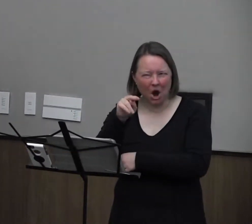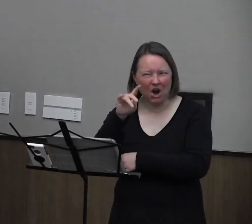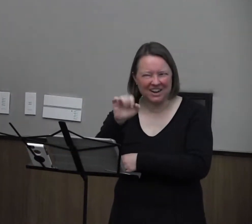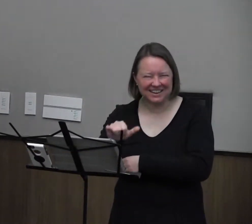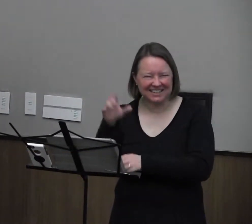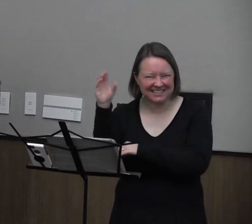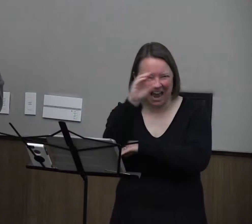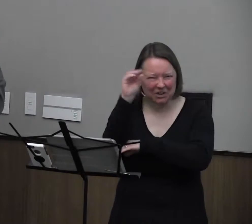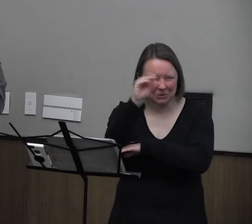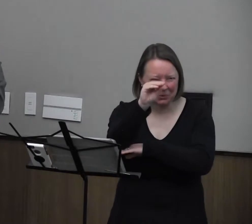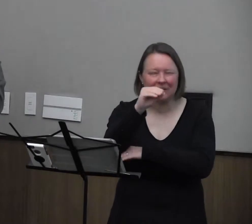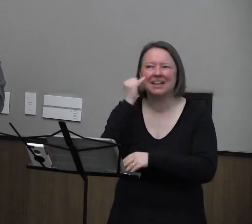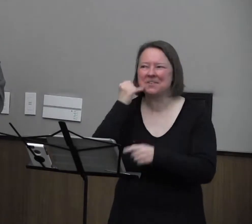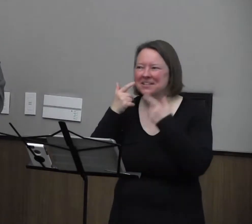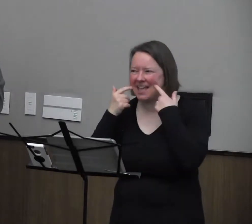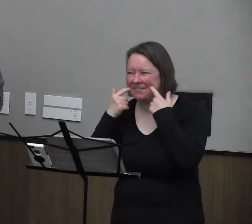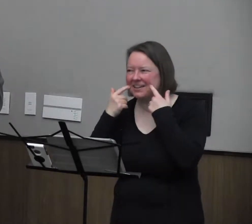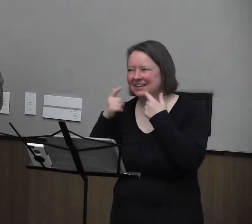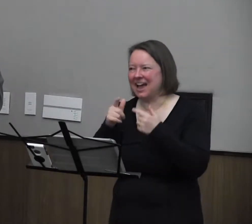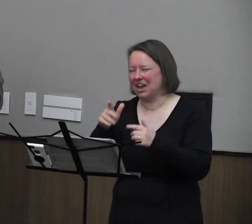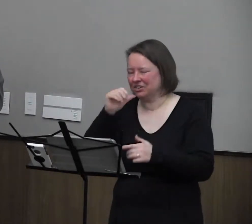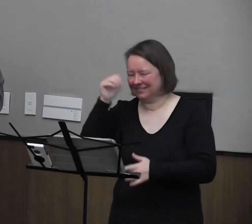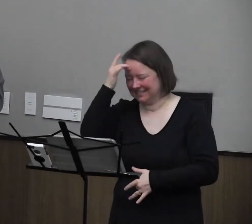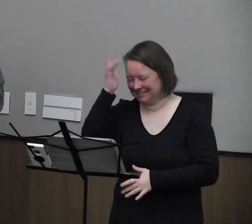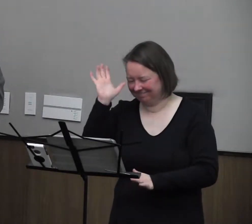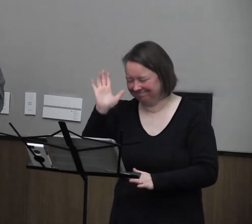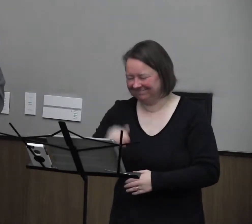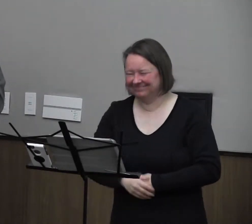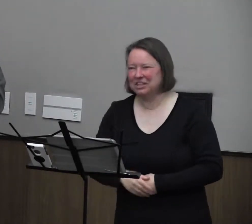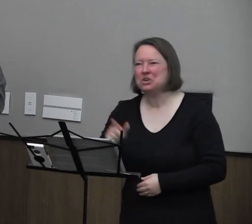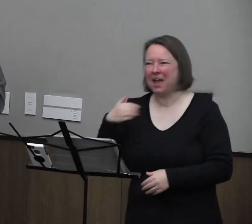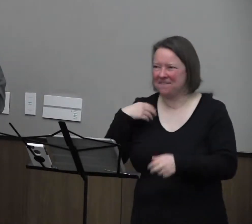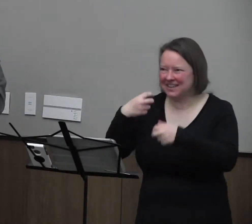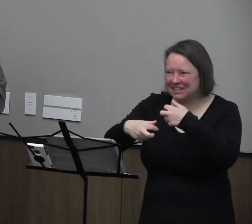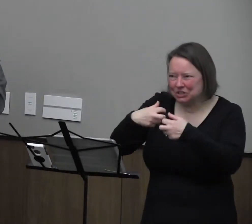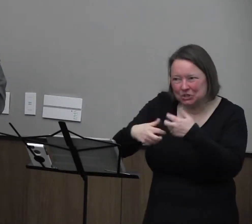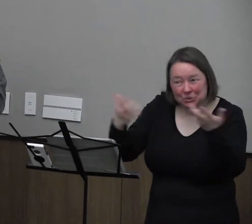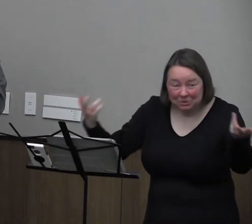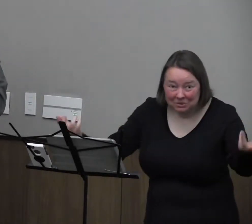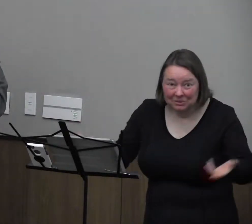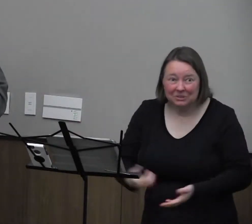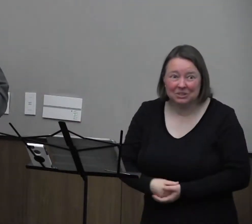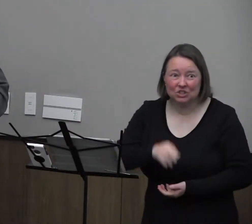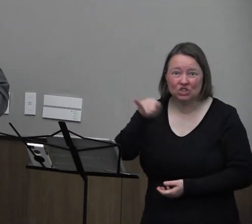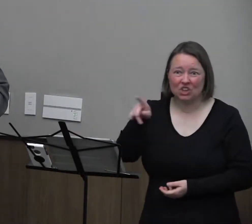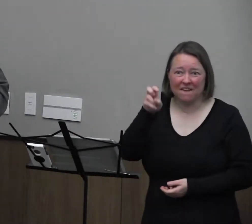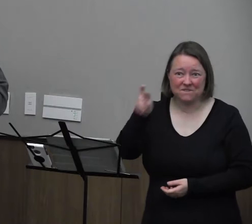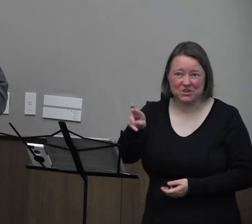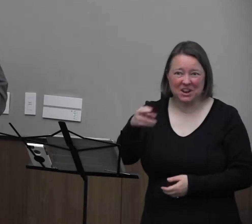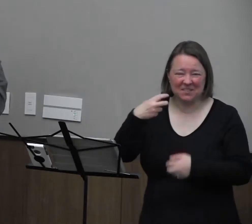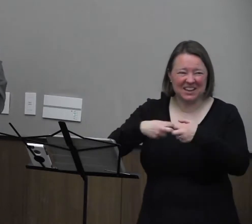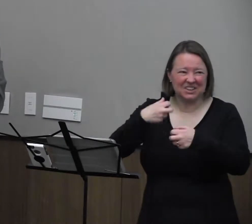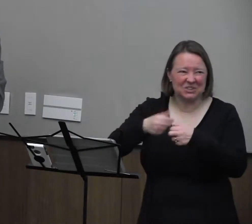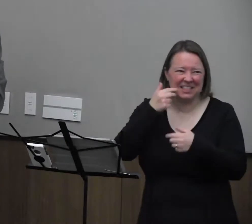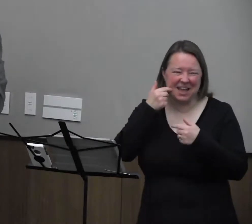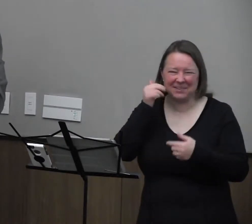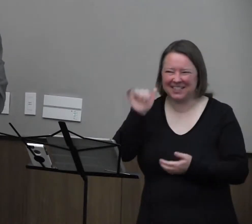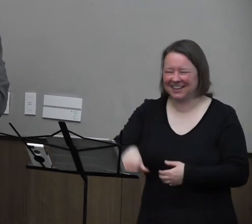And for those of you that are laughing now, you're sick. You have issues. Jennifer, you have issues laughing at that.